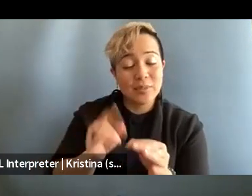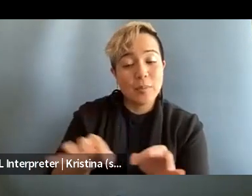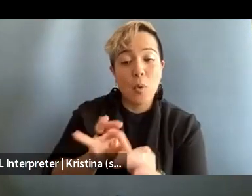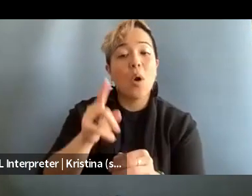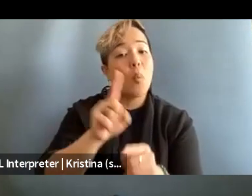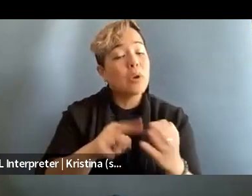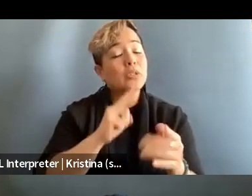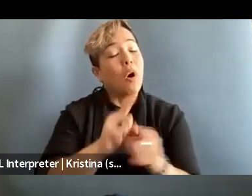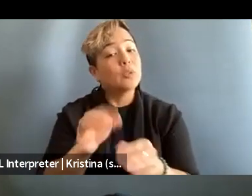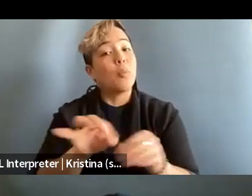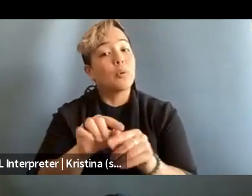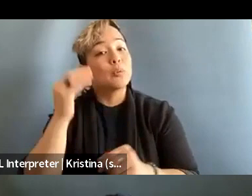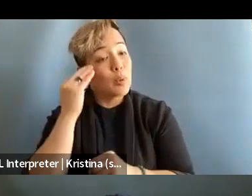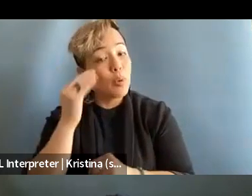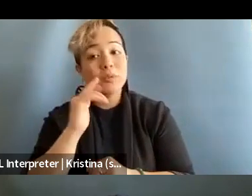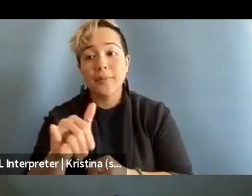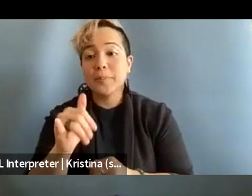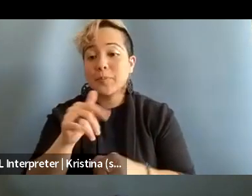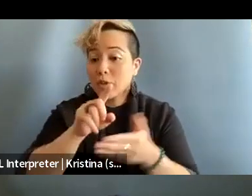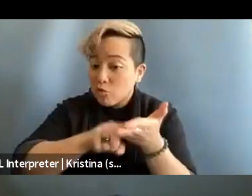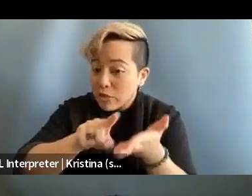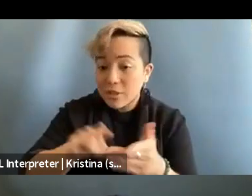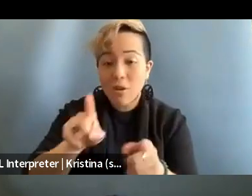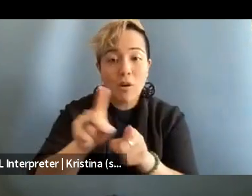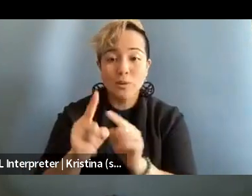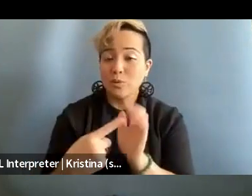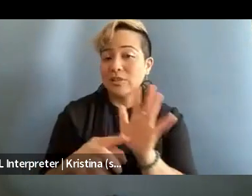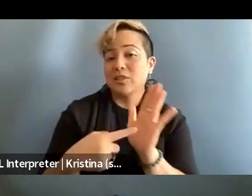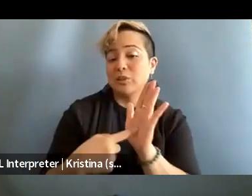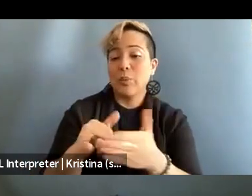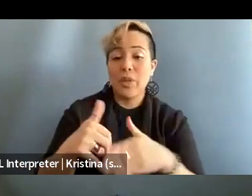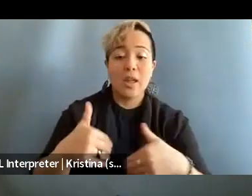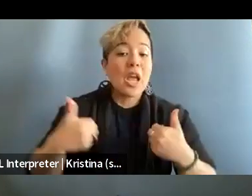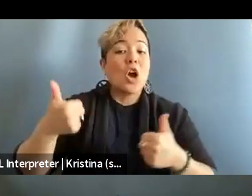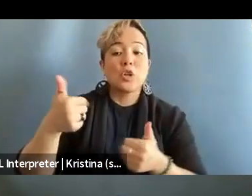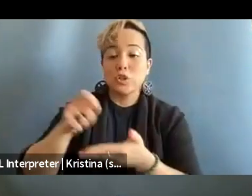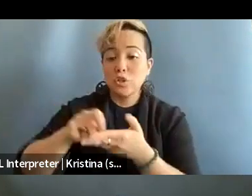to know is that research also shows that younger journalists are dropping